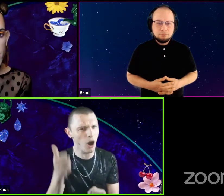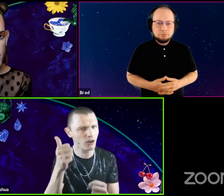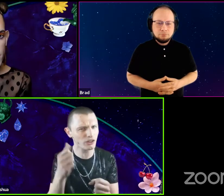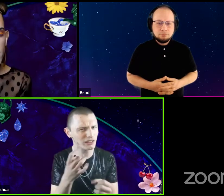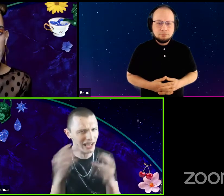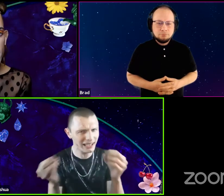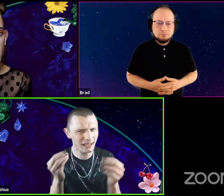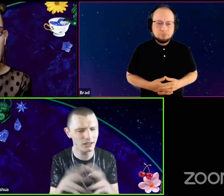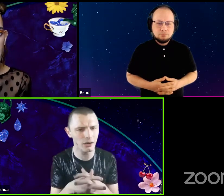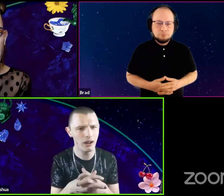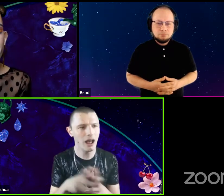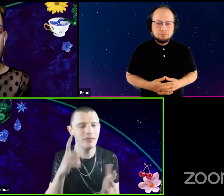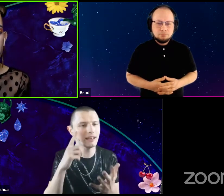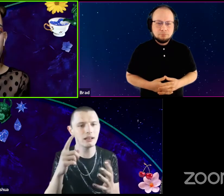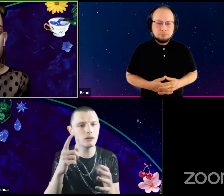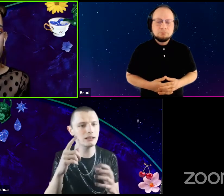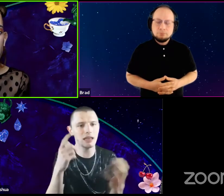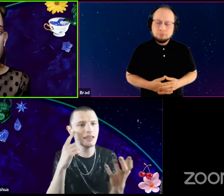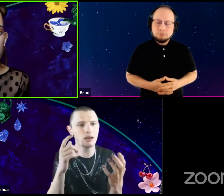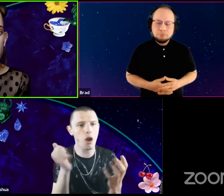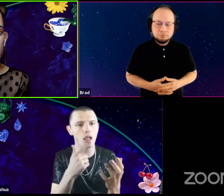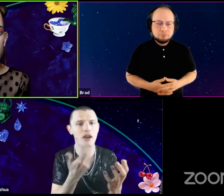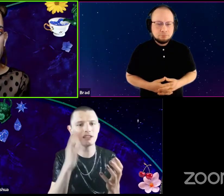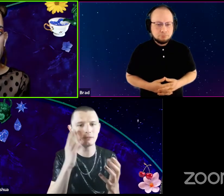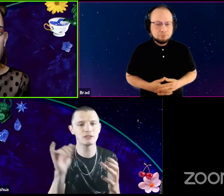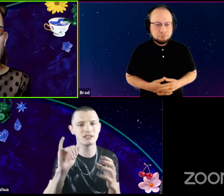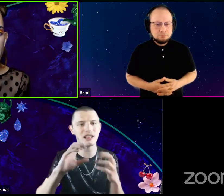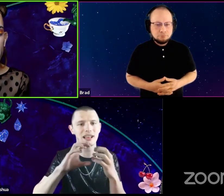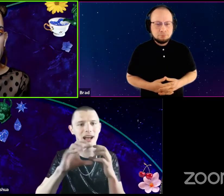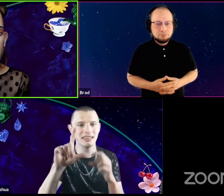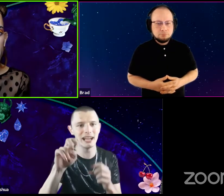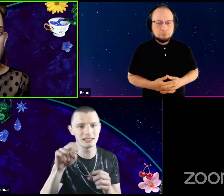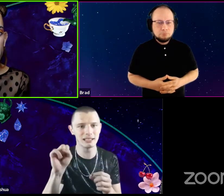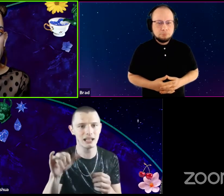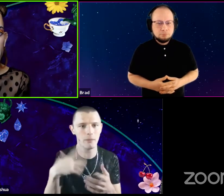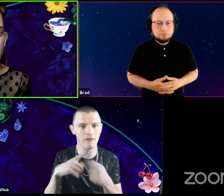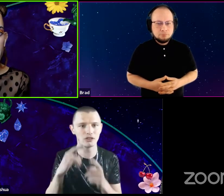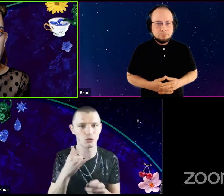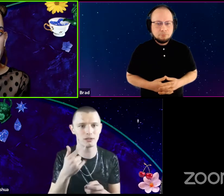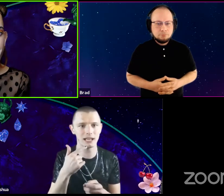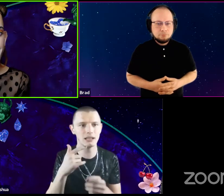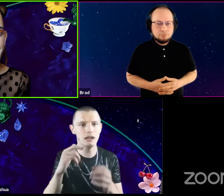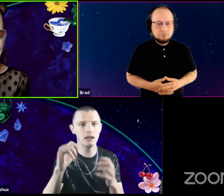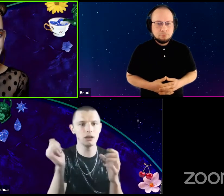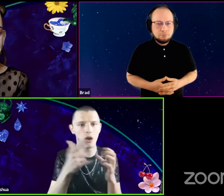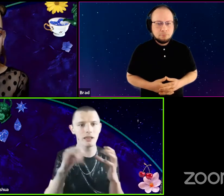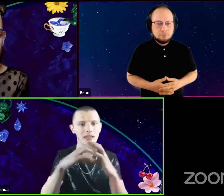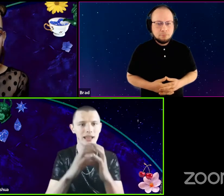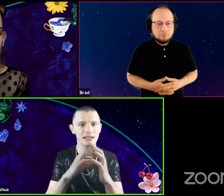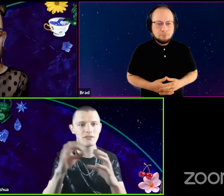You know, I think, Mmm I think all about experiences, like a lens. That's what my friend Joel says. Is that all like a lens of a camera.